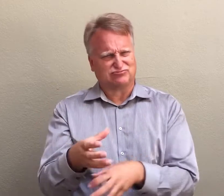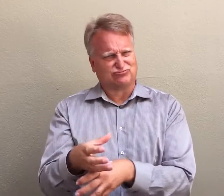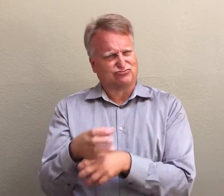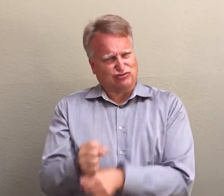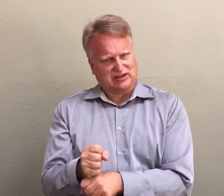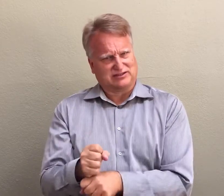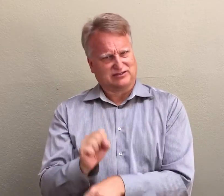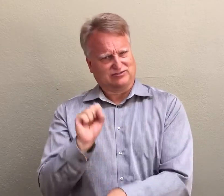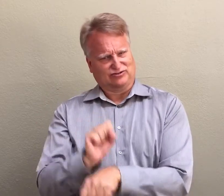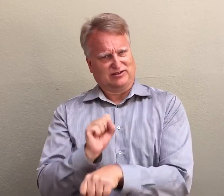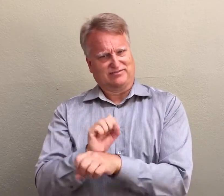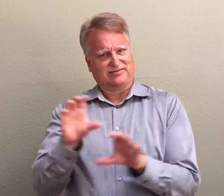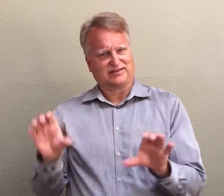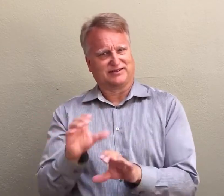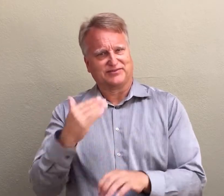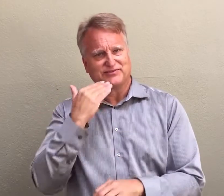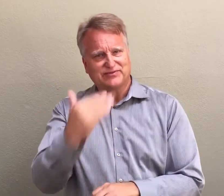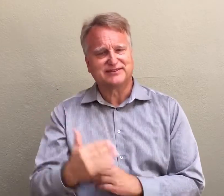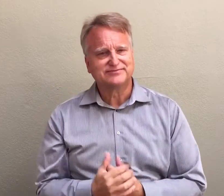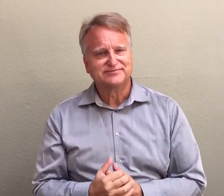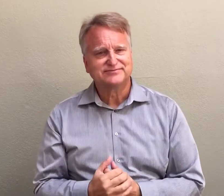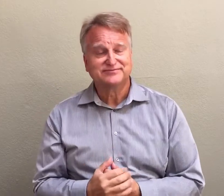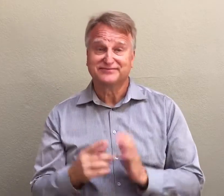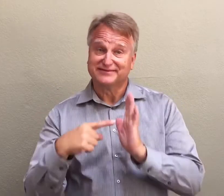You have to trust that the job performance will be done well.